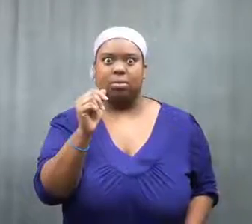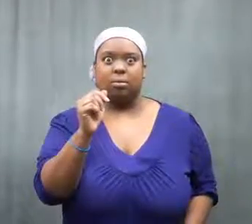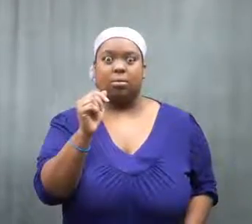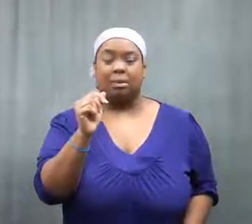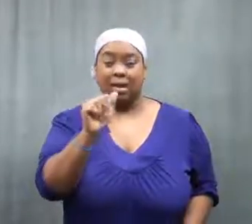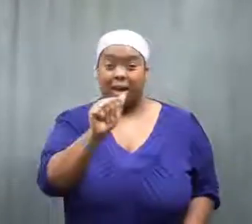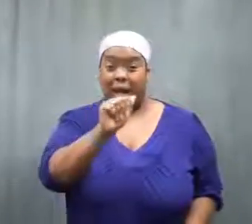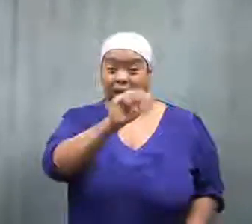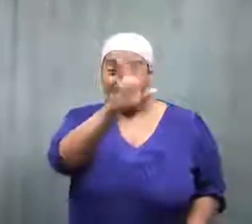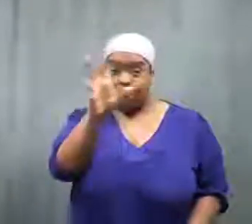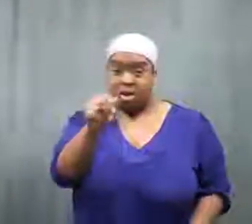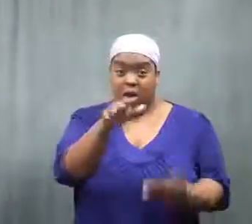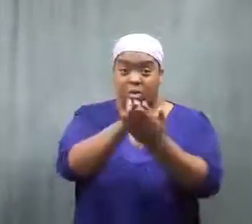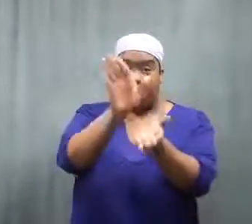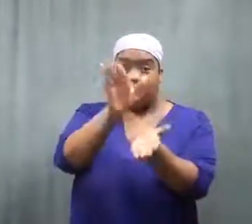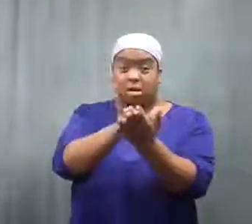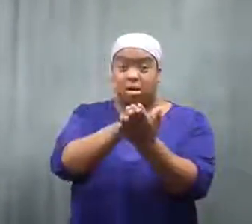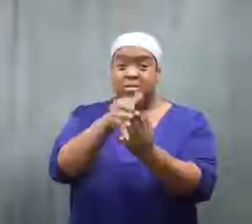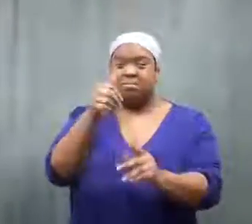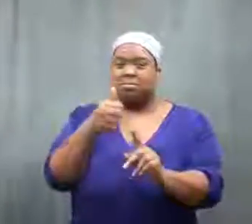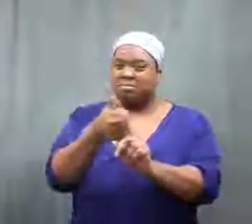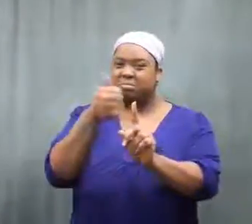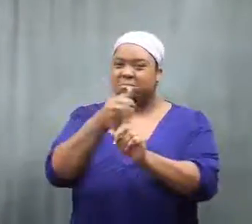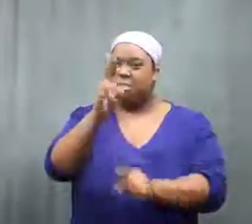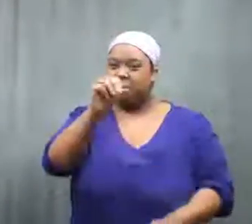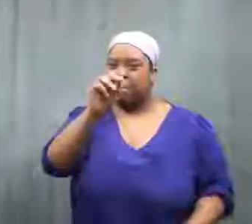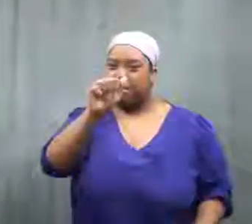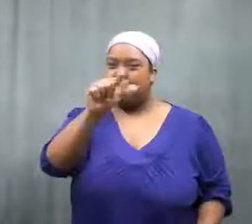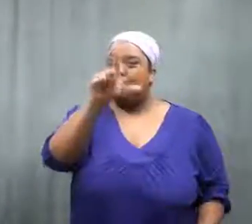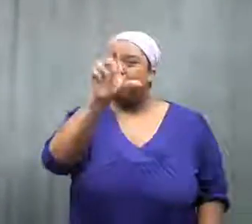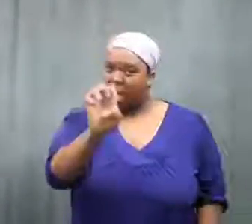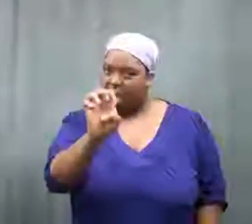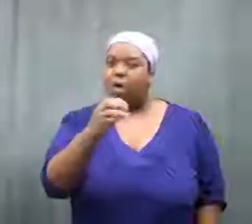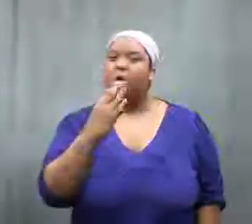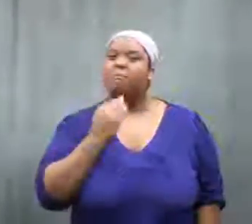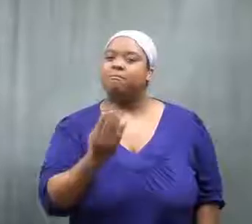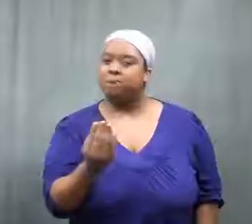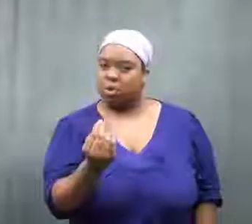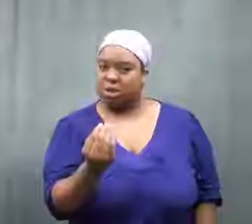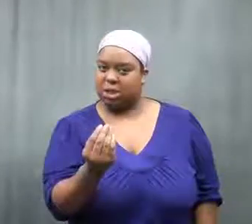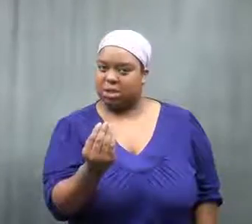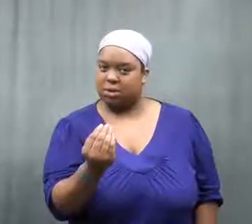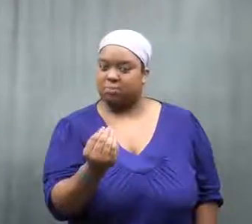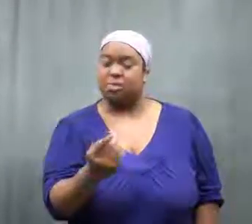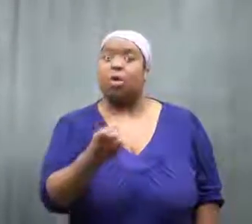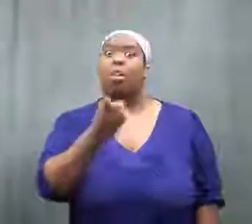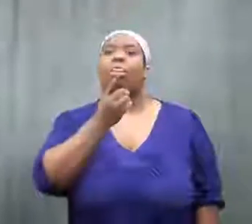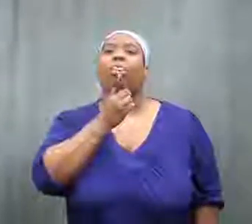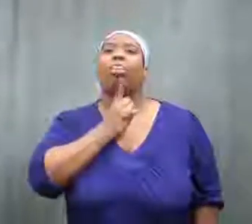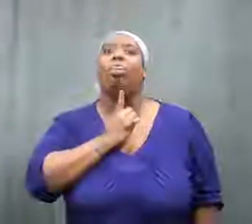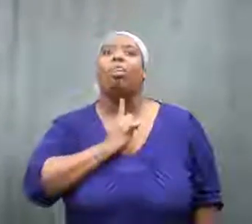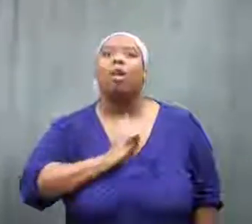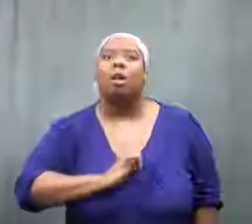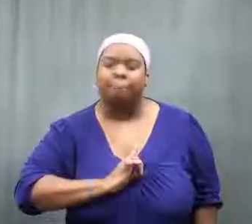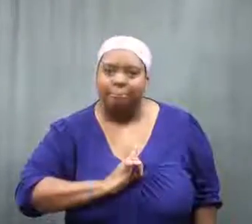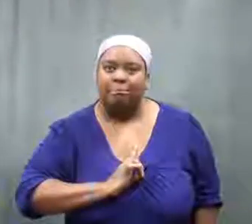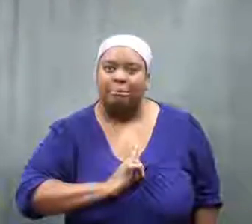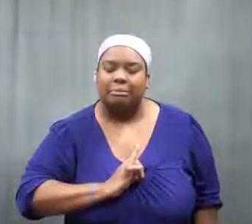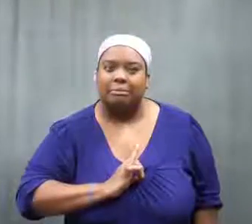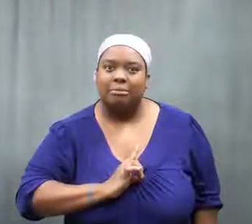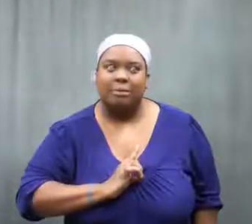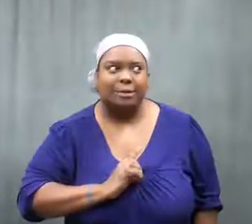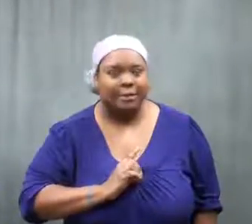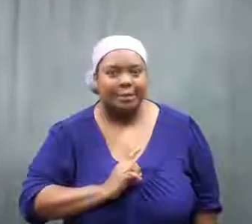A 14 year old male African crocodile swallowed it.